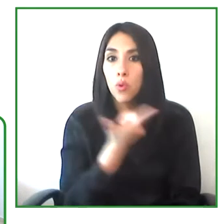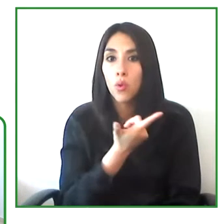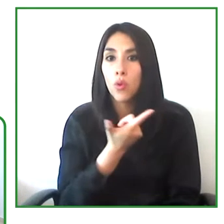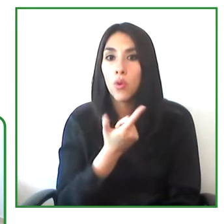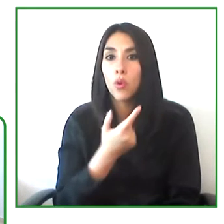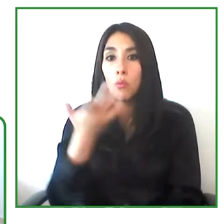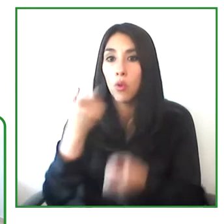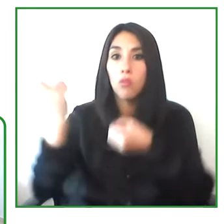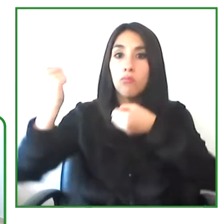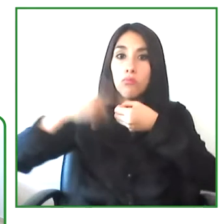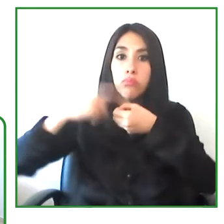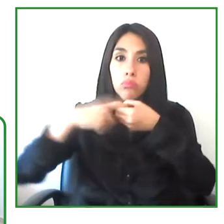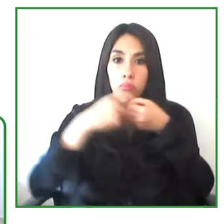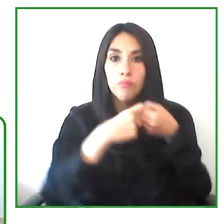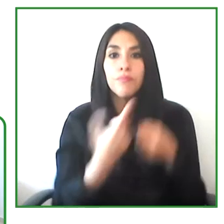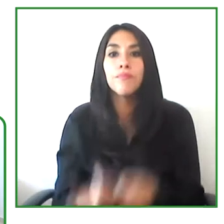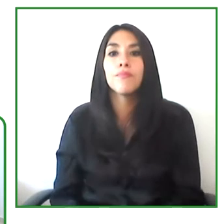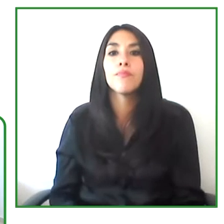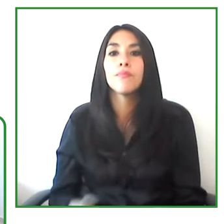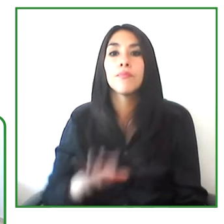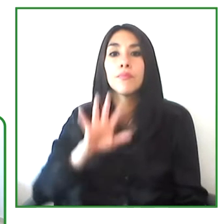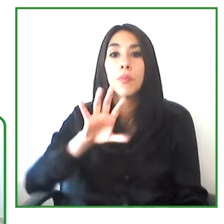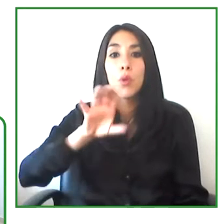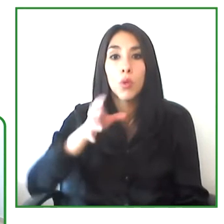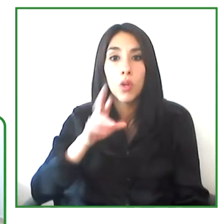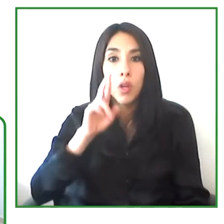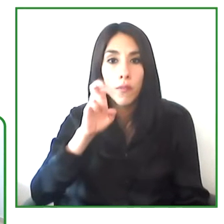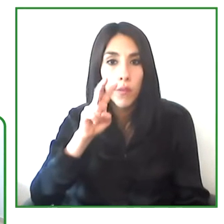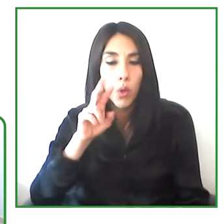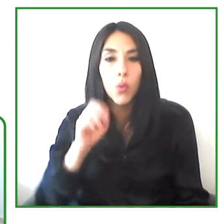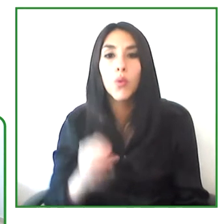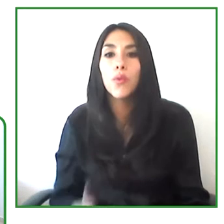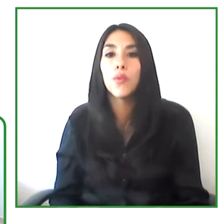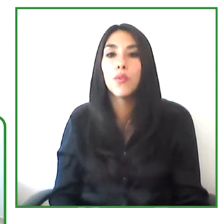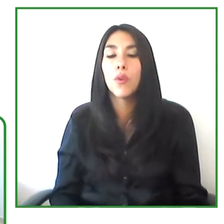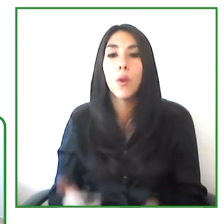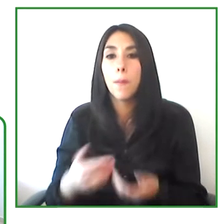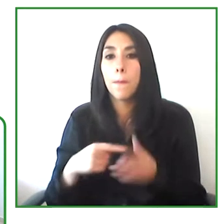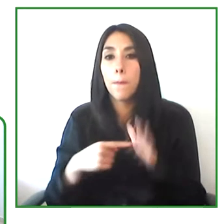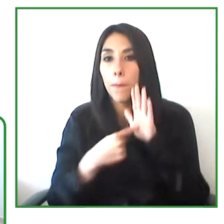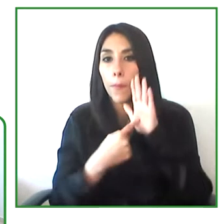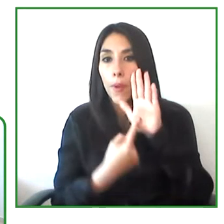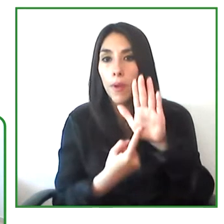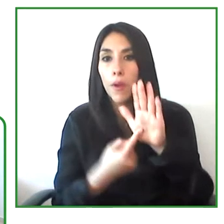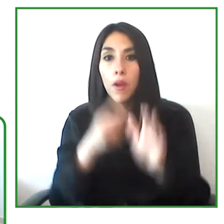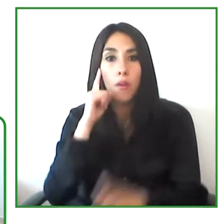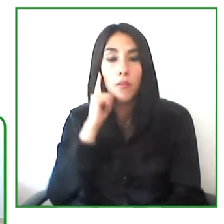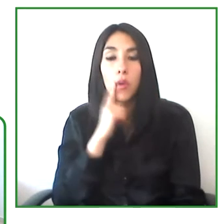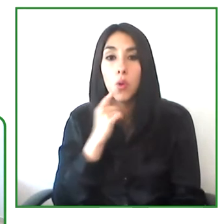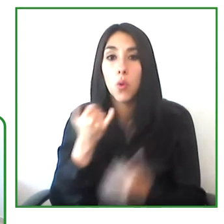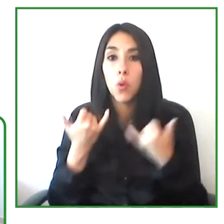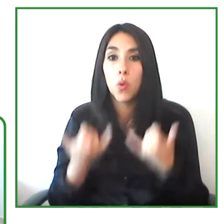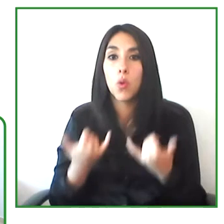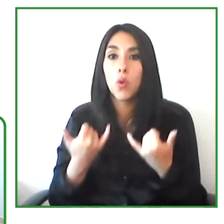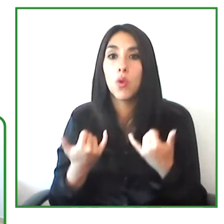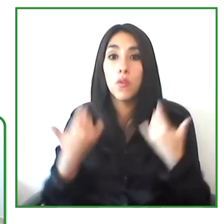is free for all of the deaf people. And I would like to emphasize that it is an acquired rights.